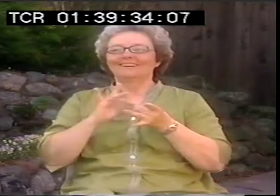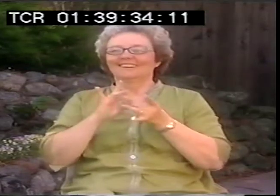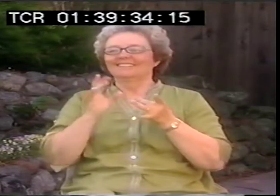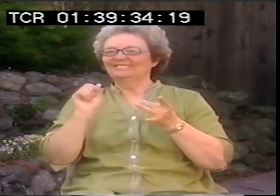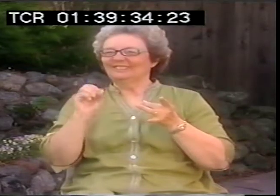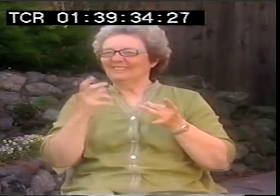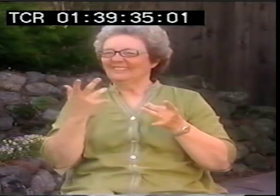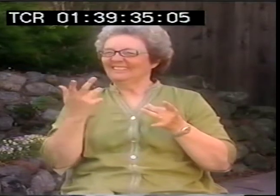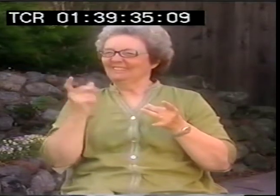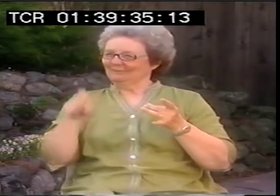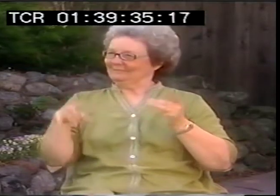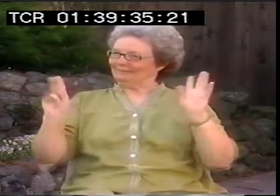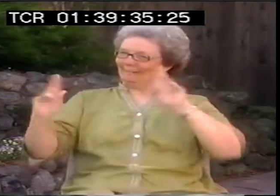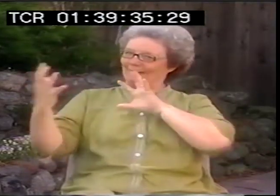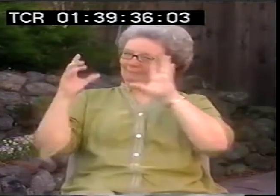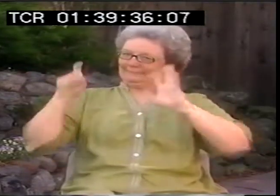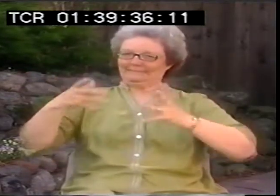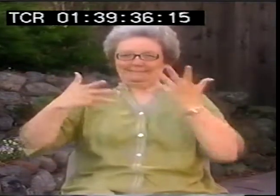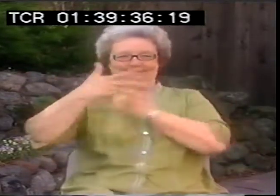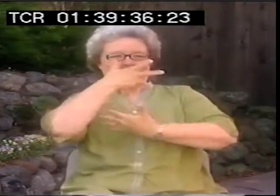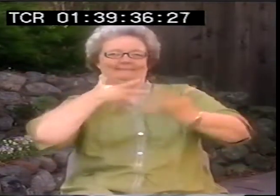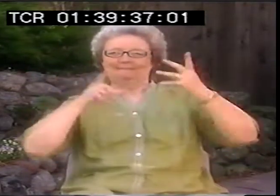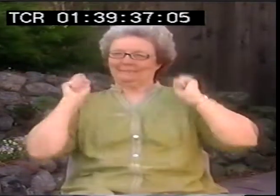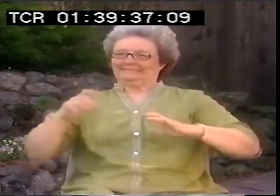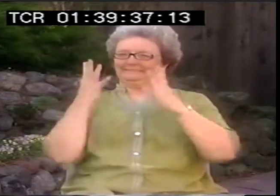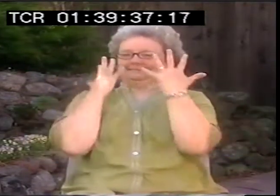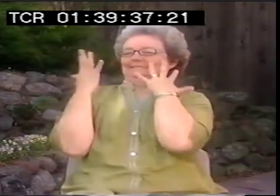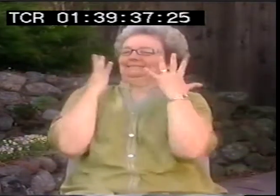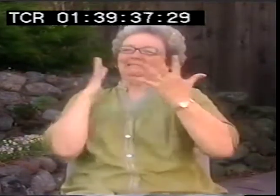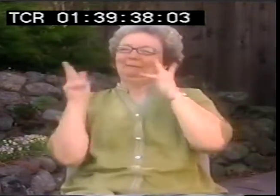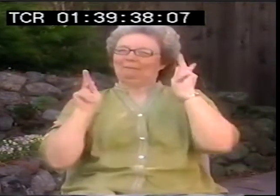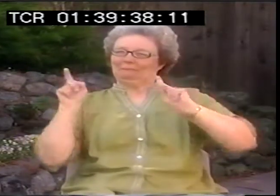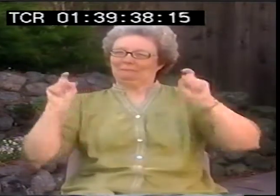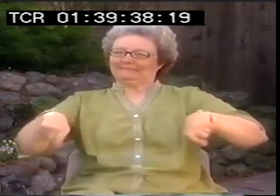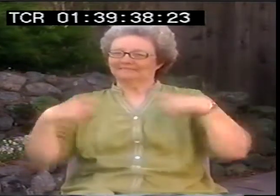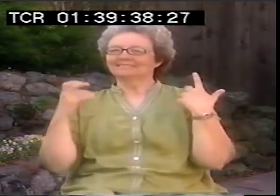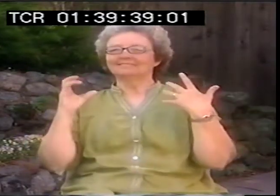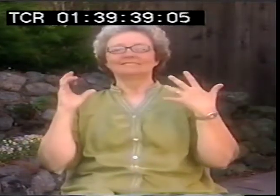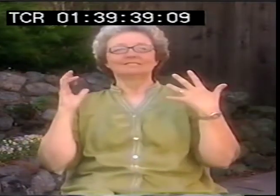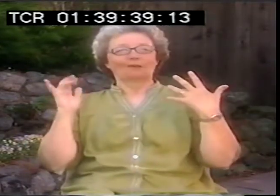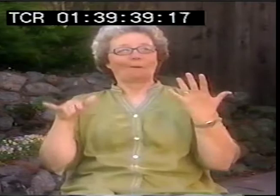You've got to have an audience. You have to have that feedback of people in proximity.